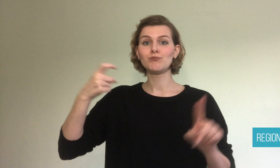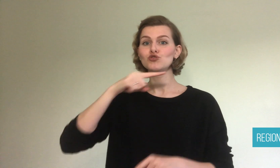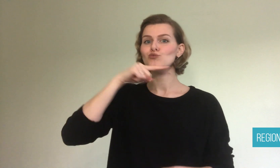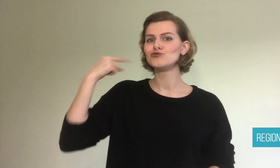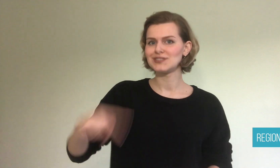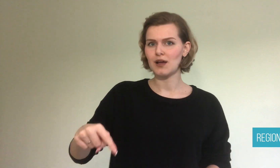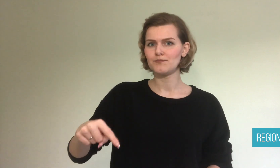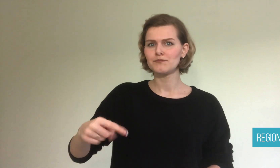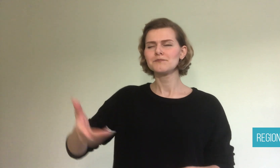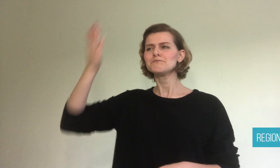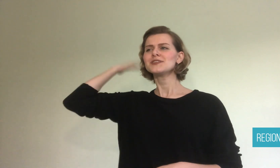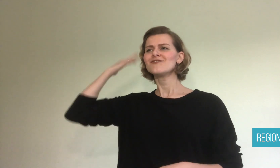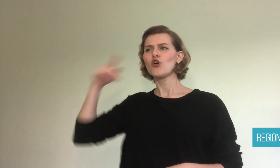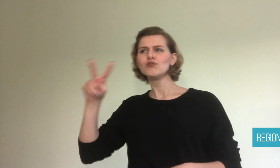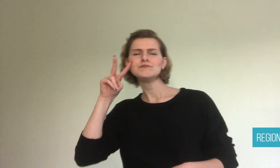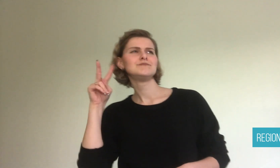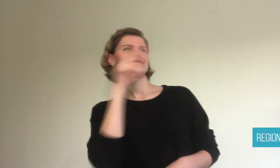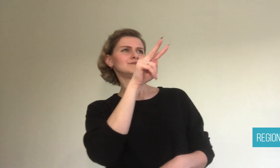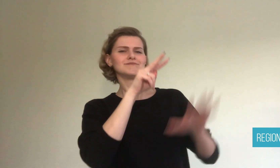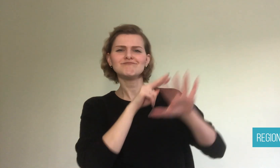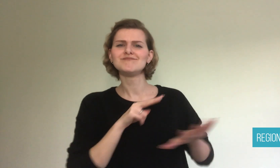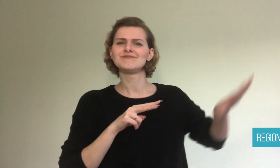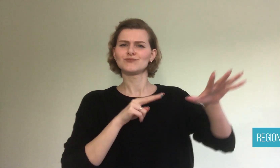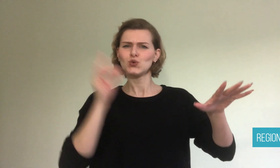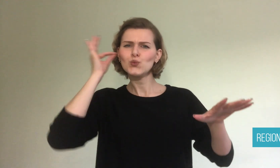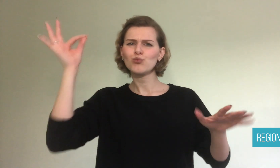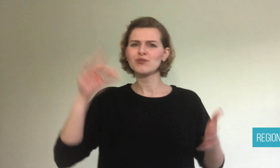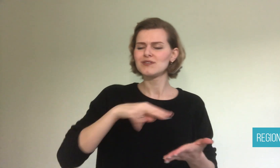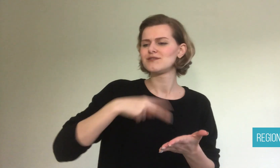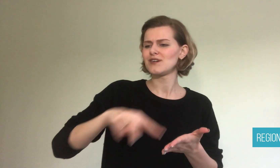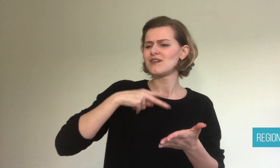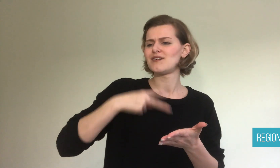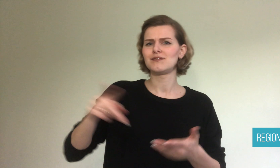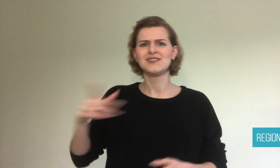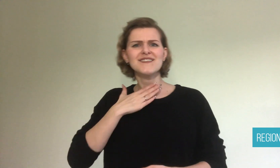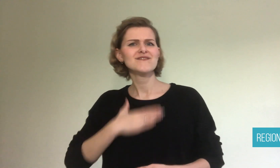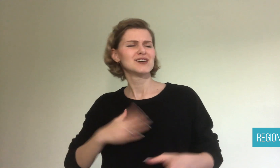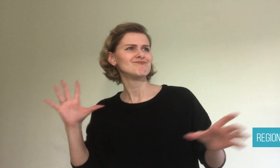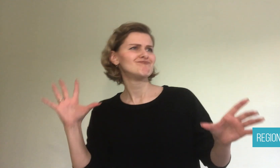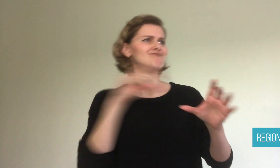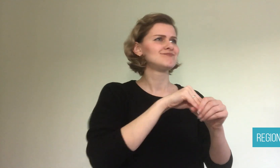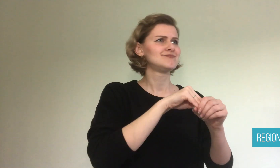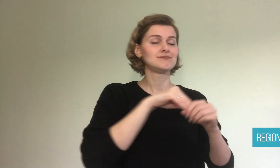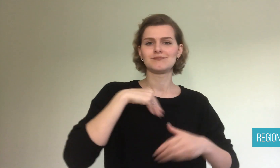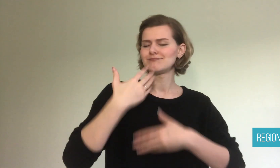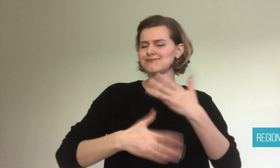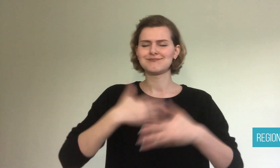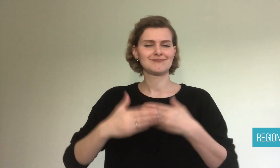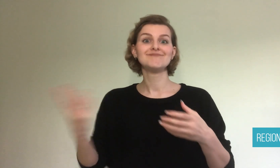and wanted to become a dancer. He was finally able to join a hip-hop team. All of his colleagues are hearing.